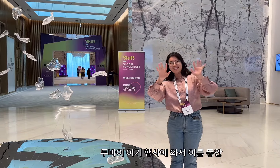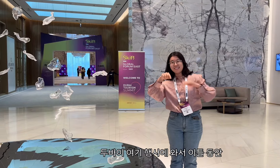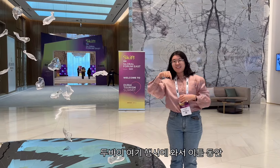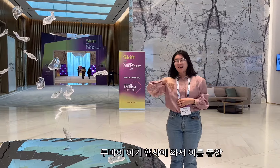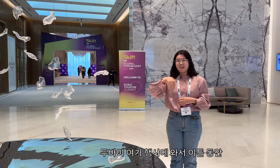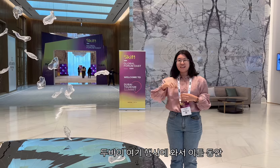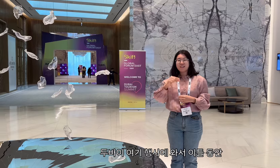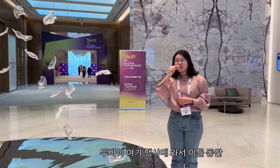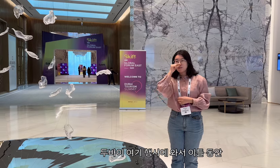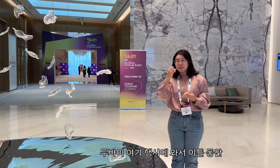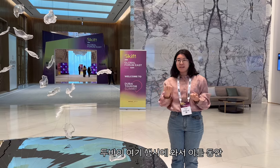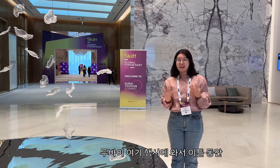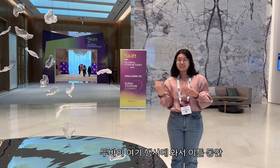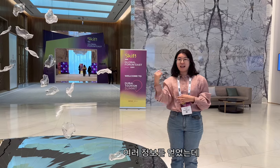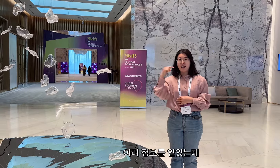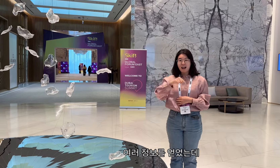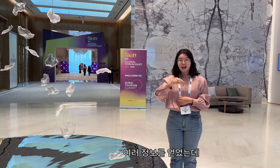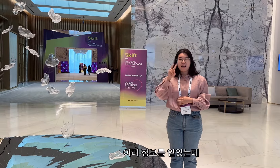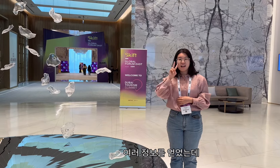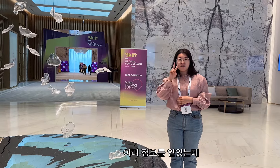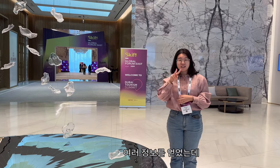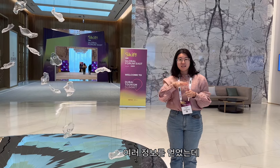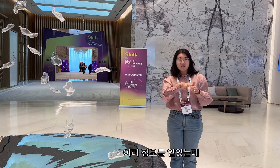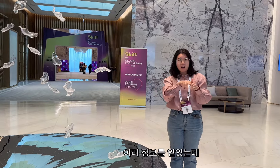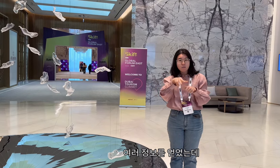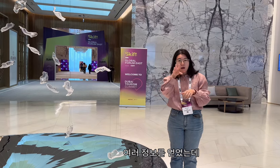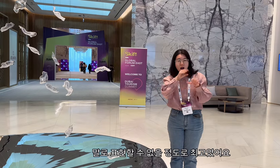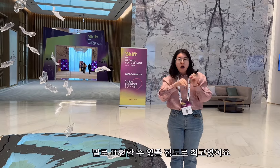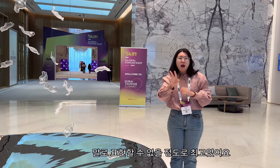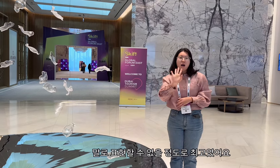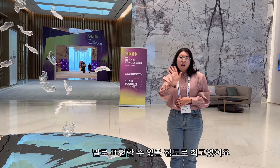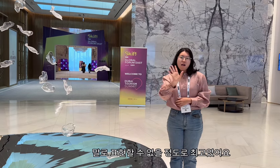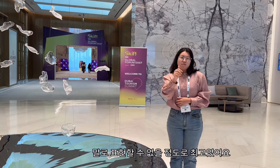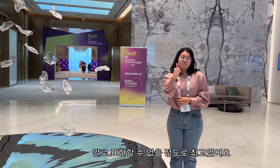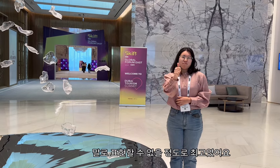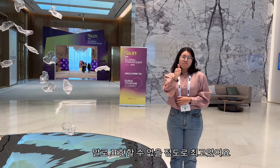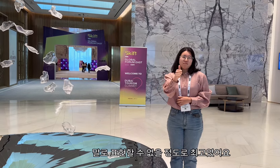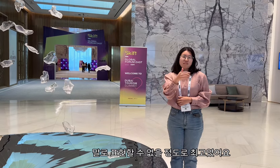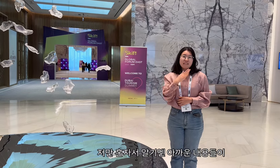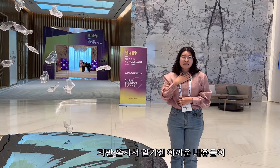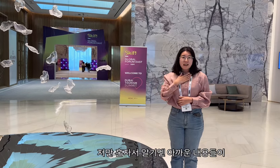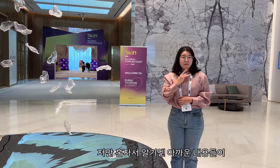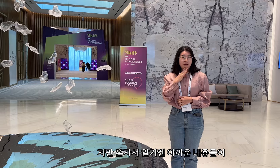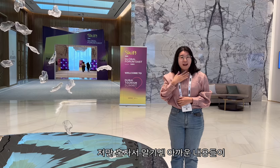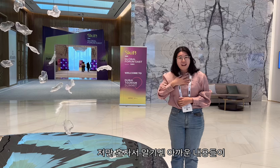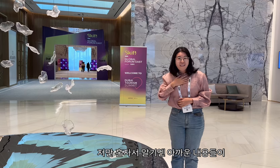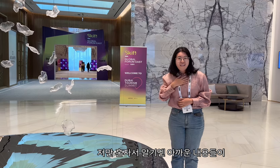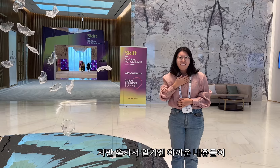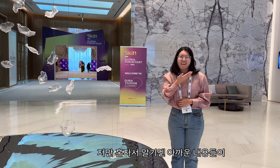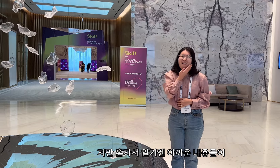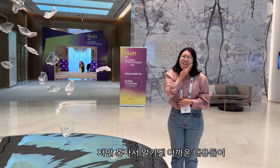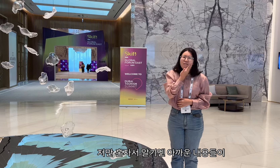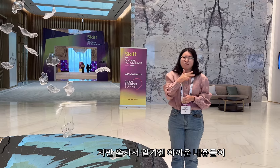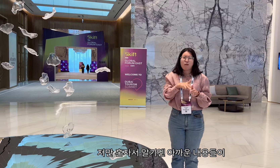I came to the event here in Dubai and gained a lot of information for two days, which I can't put into words. It was so great that I couldn't